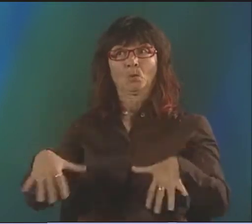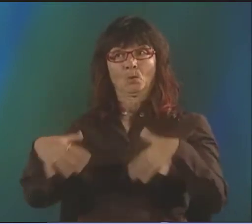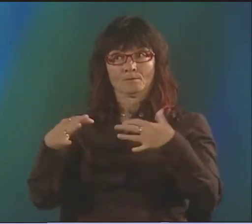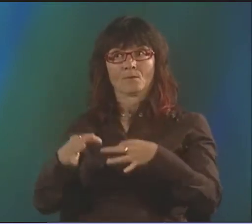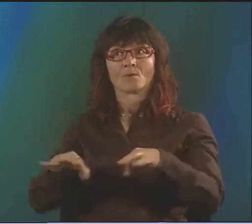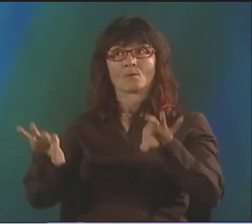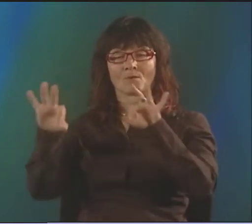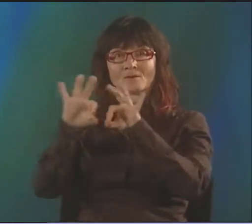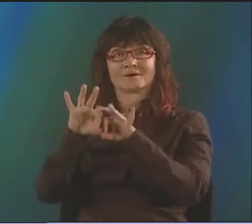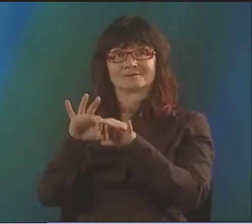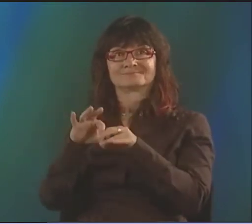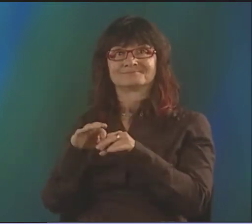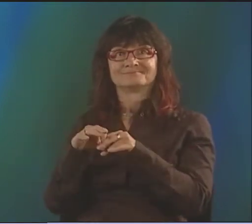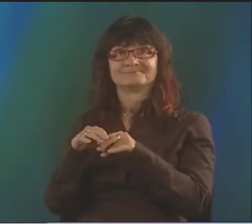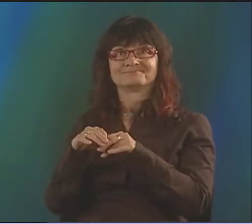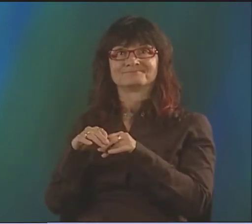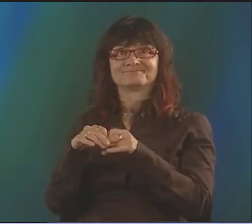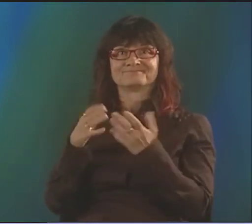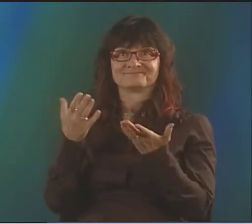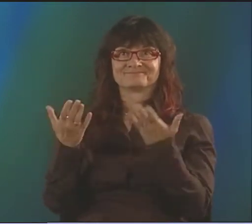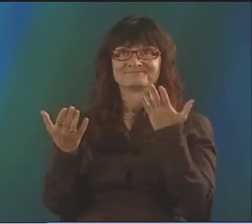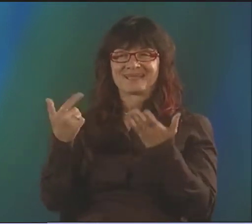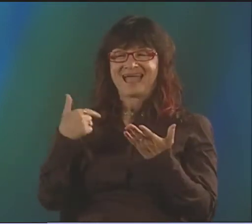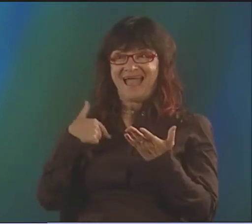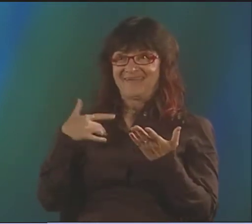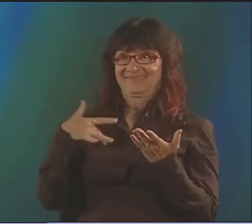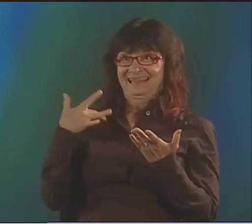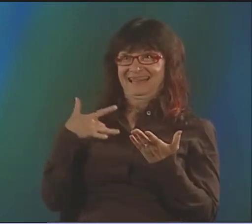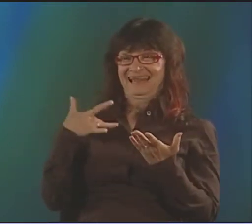YEAH, IDENTITY IS REALLY CRUCIAL.